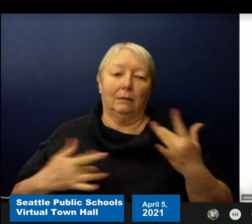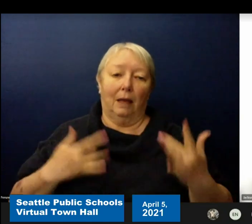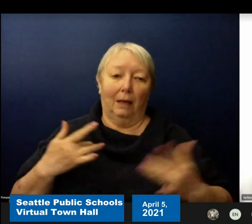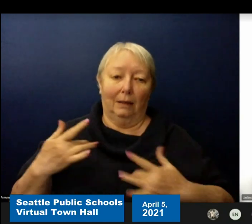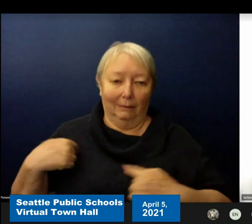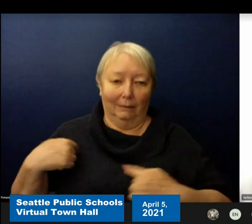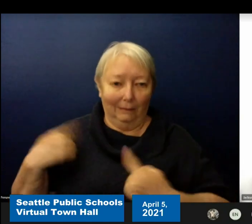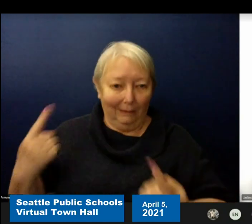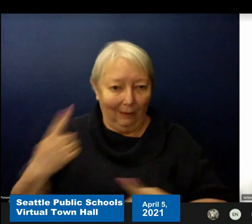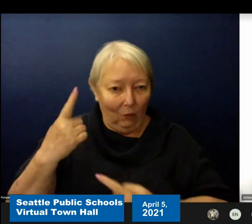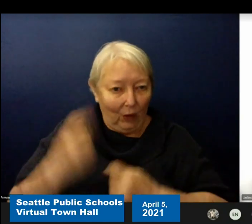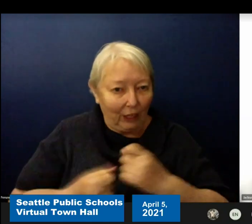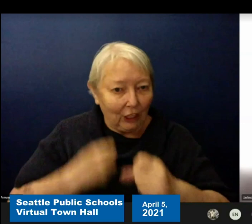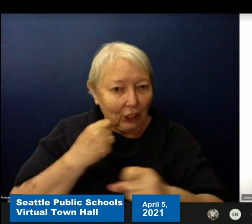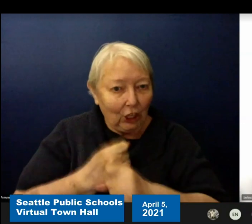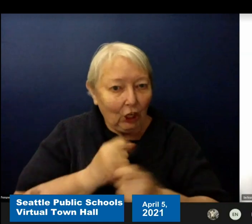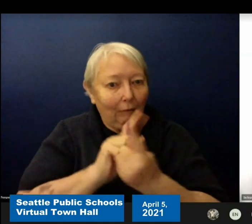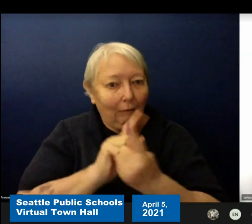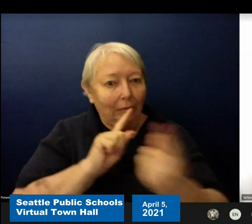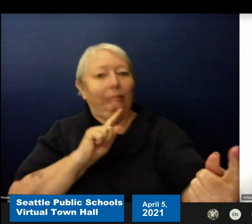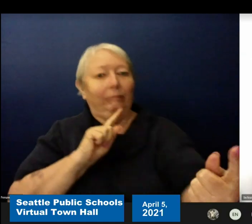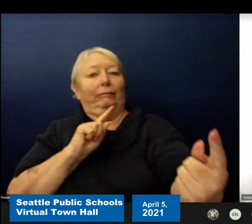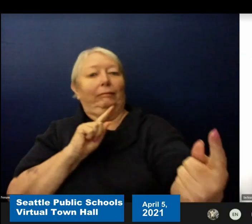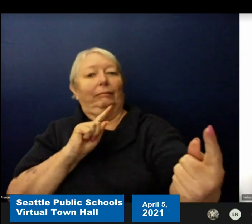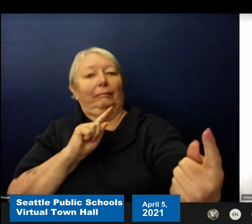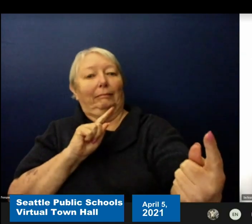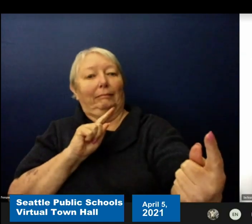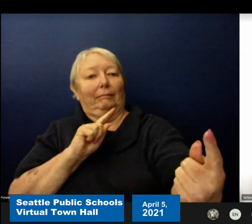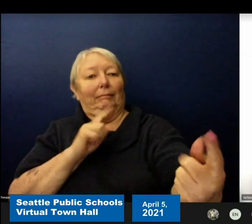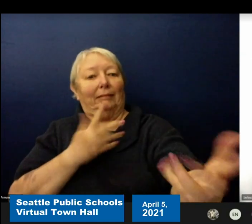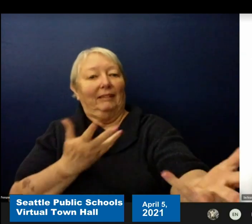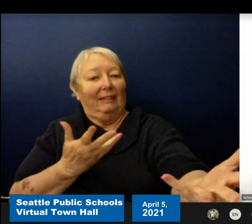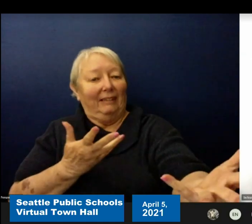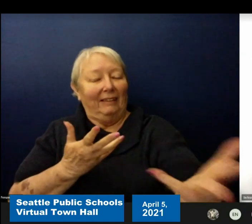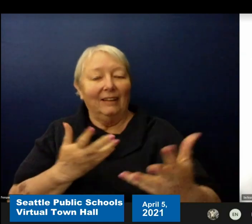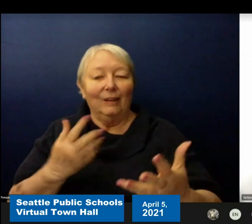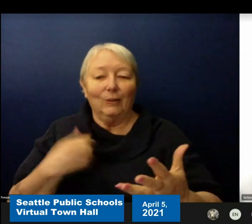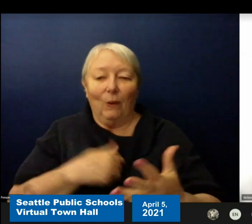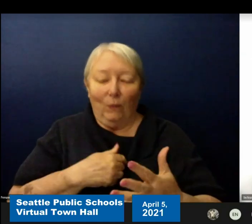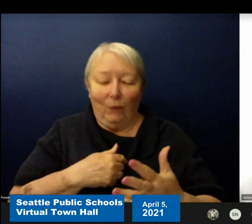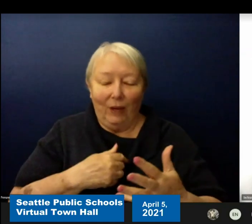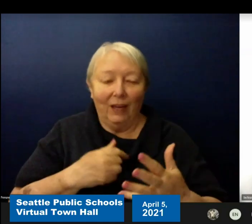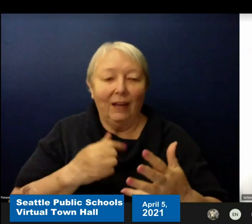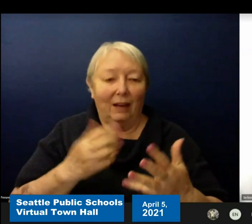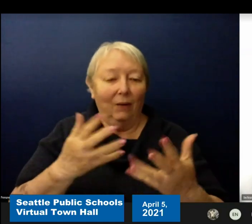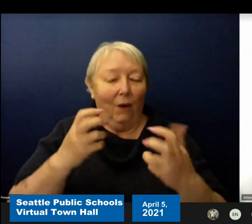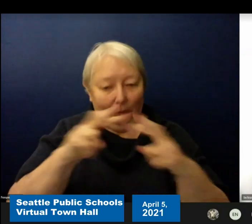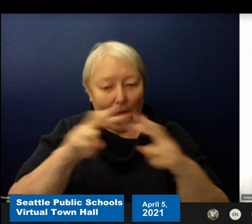So excited to speak deeply about this as we move on through this question and answer. But thank you again for having me here.